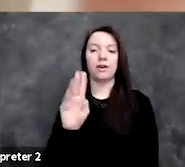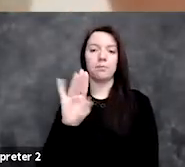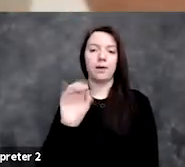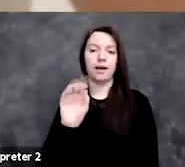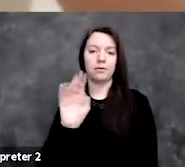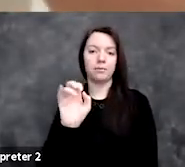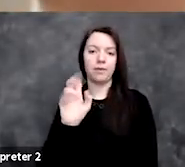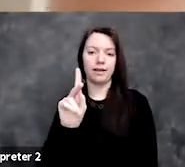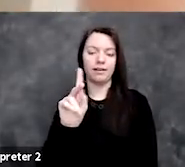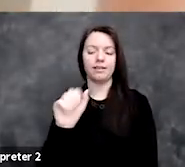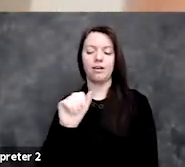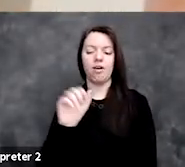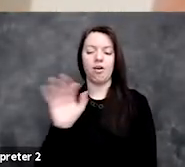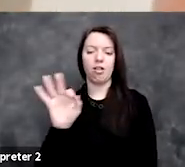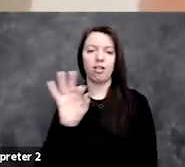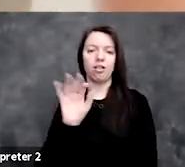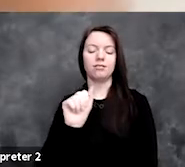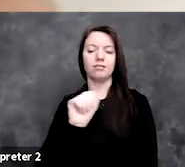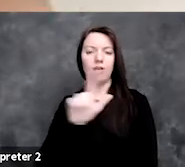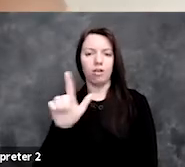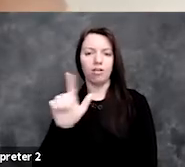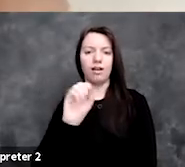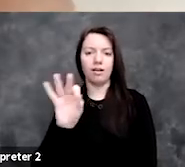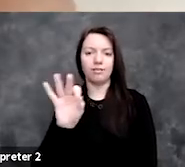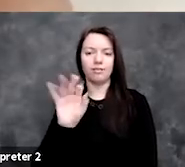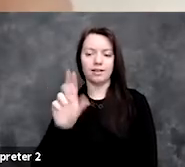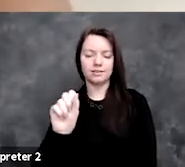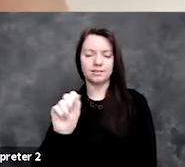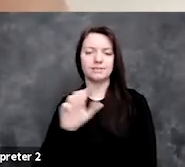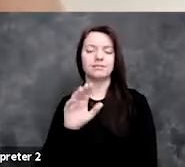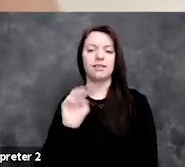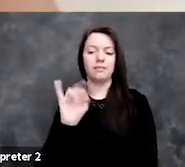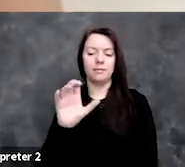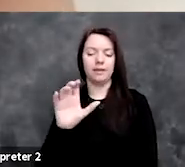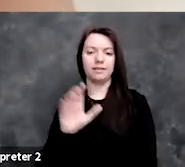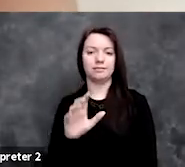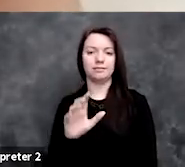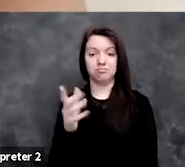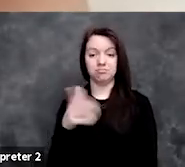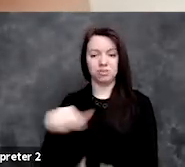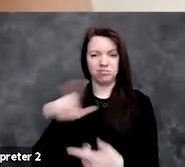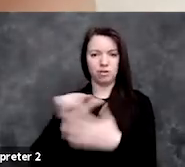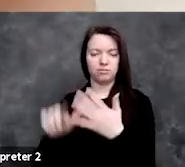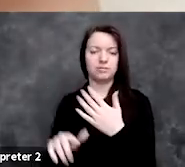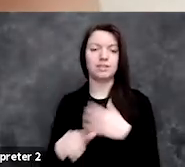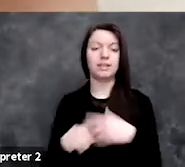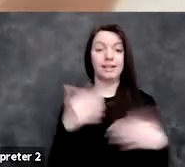the MIMIC dataset. In Canada they don't record race in medical data,